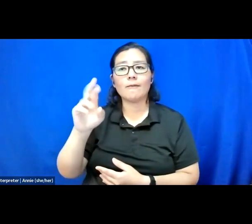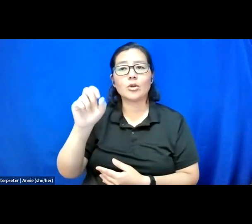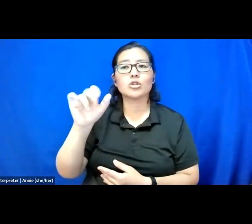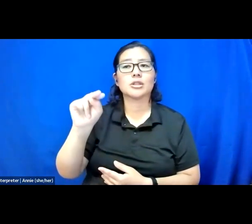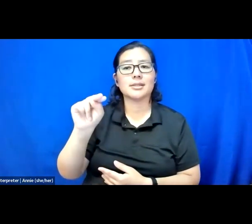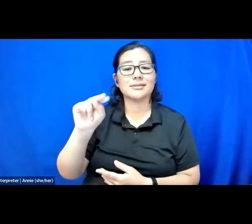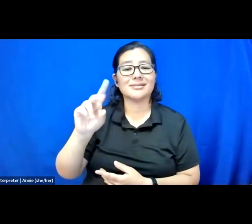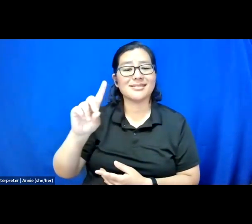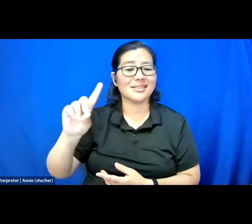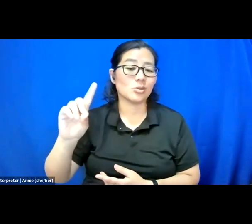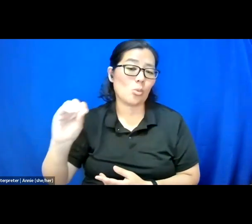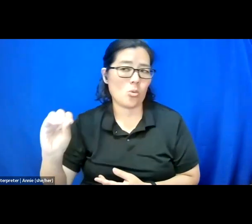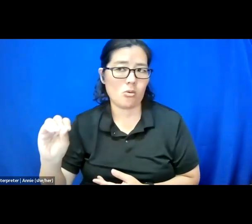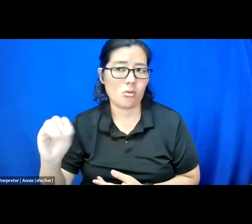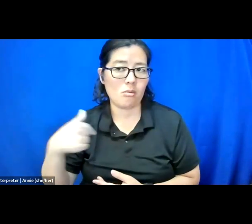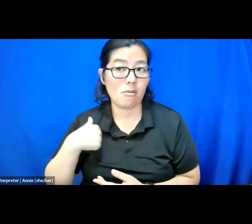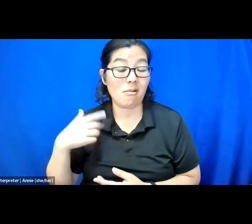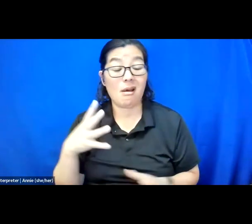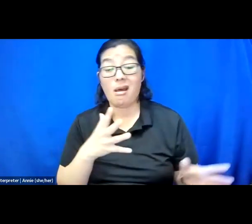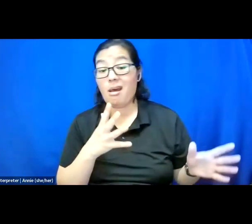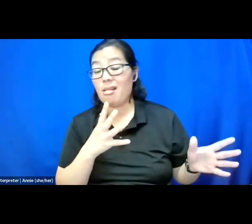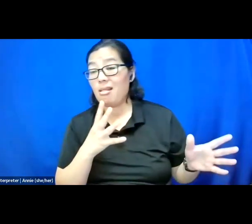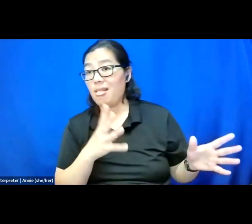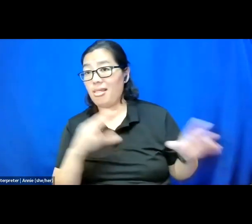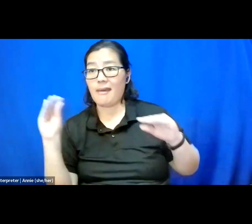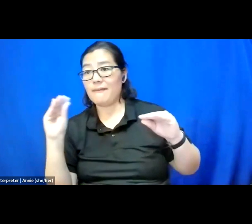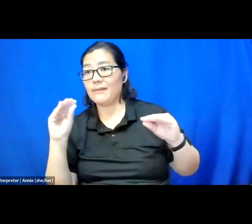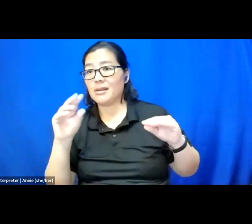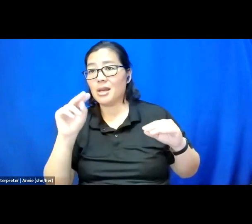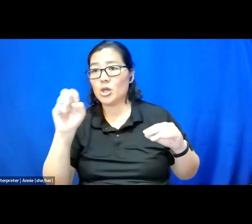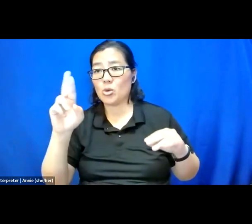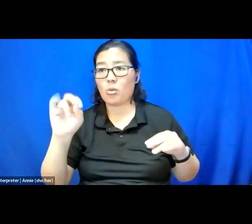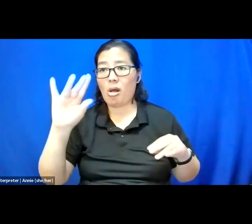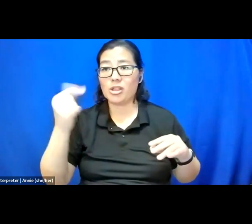I left neurology running with my walker in my hand,